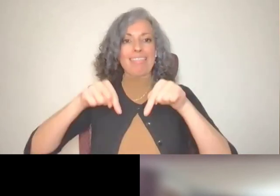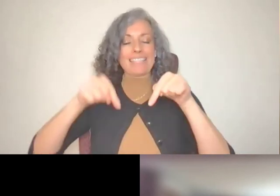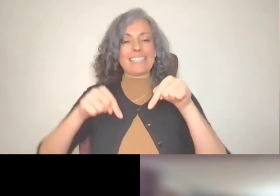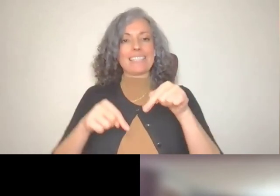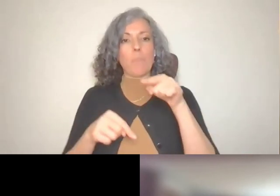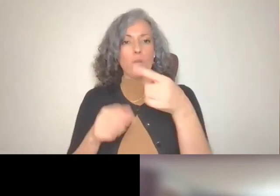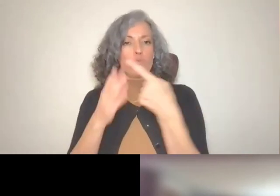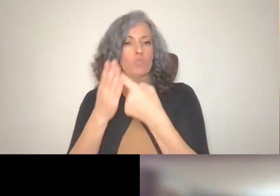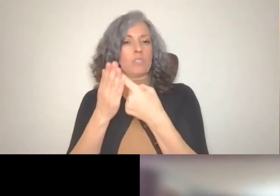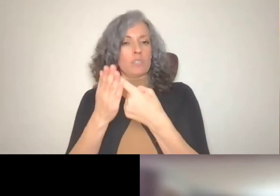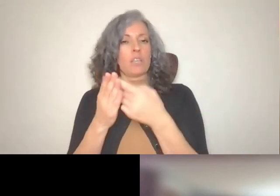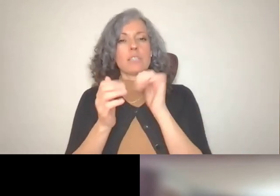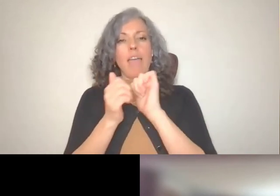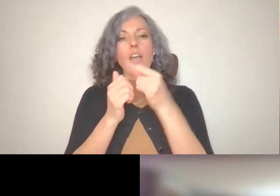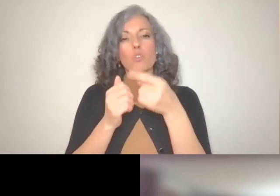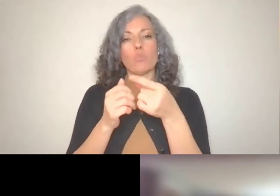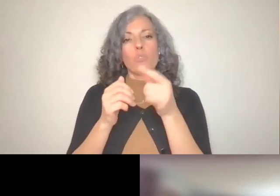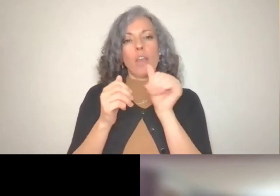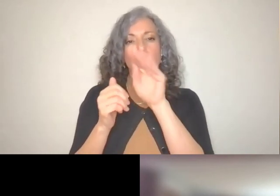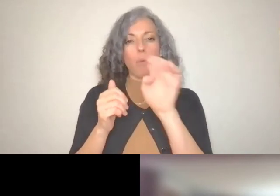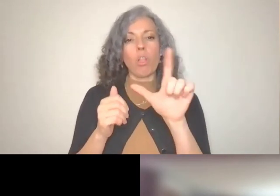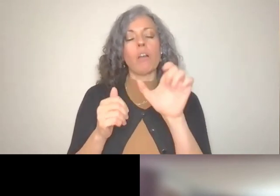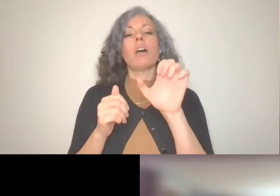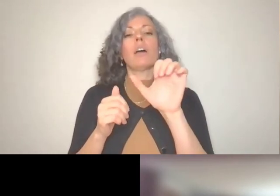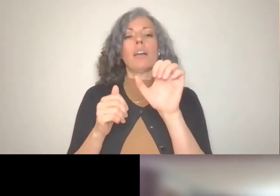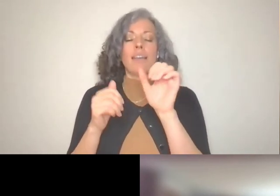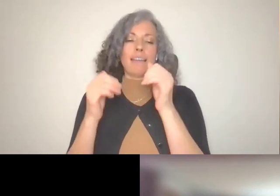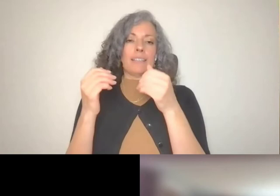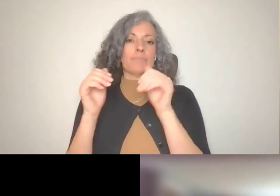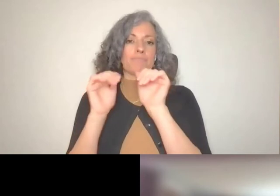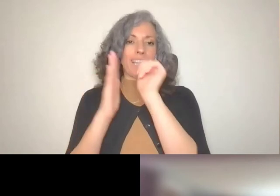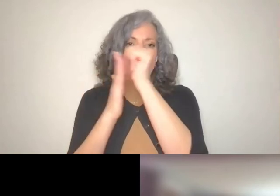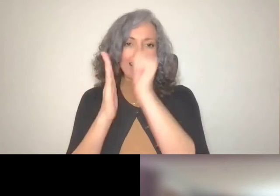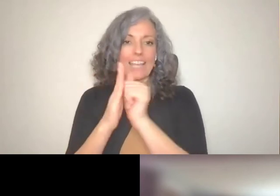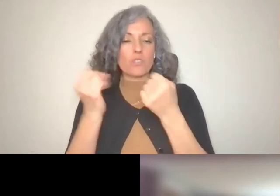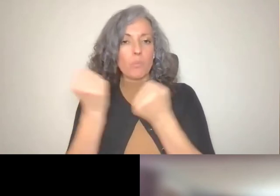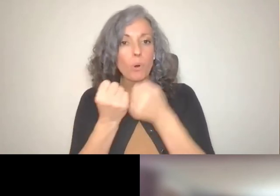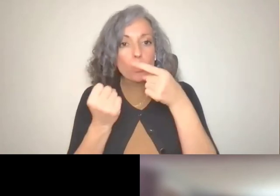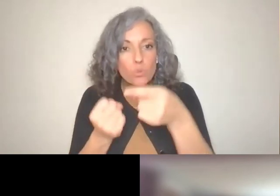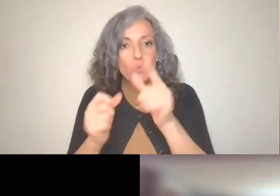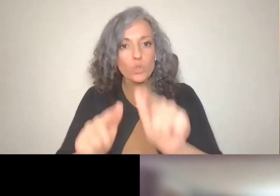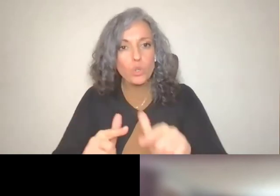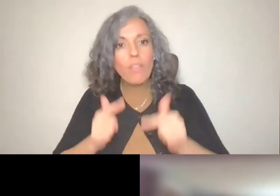your ABLE account is helping to support you and your life and career and Brass? How you're seeing it help? Others.